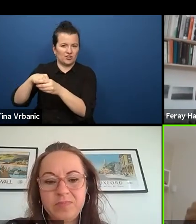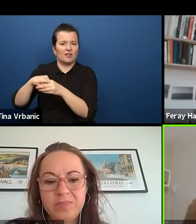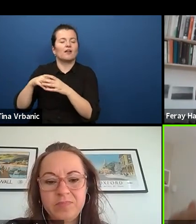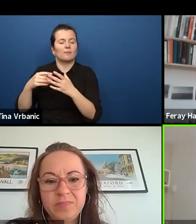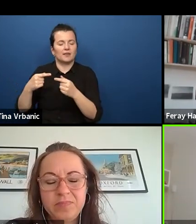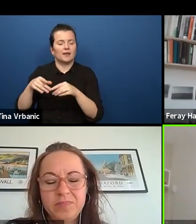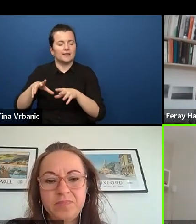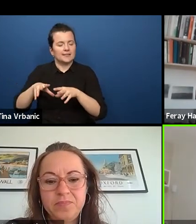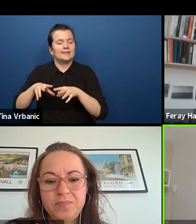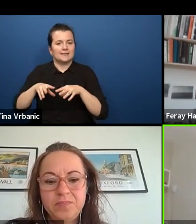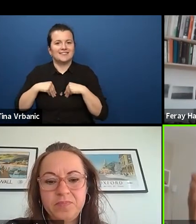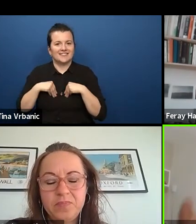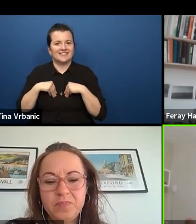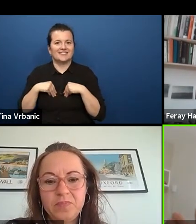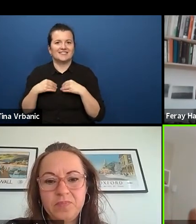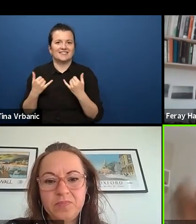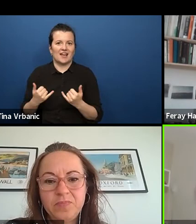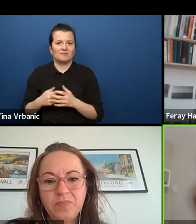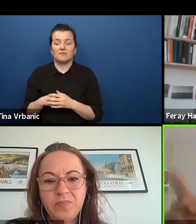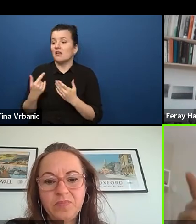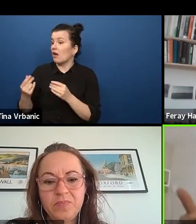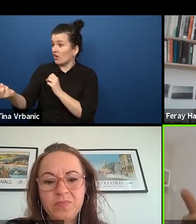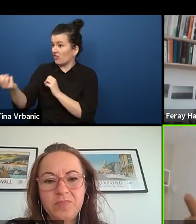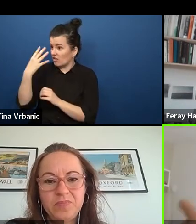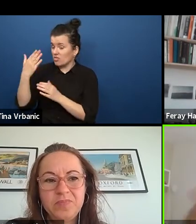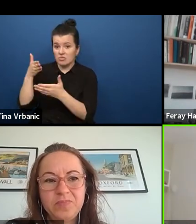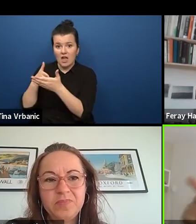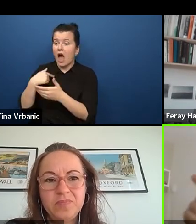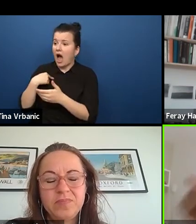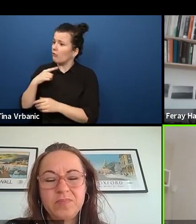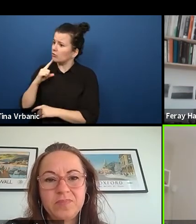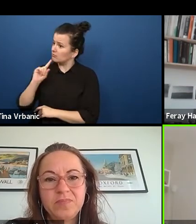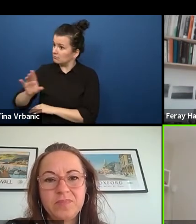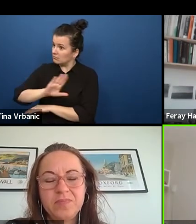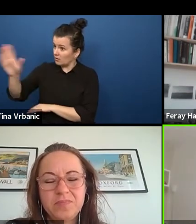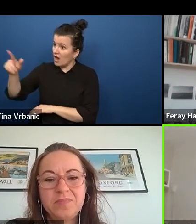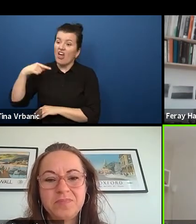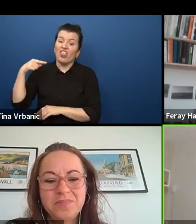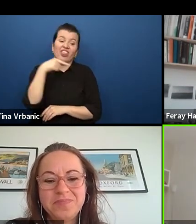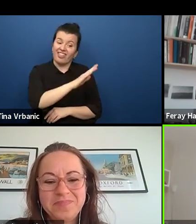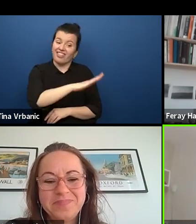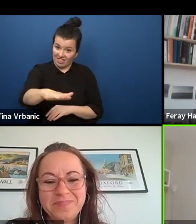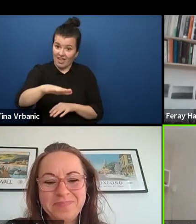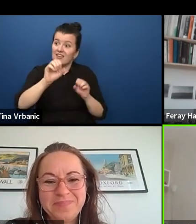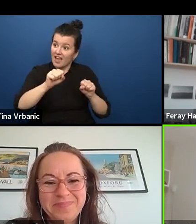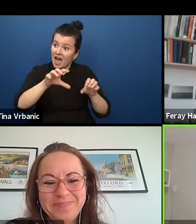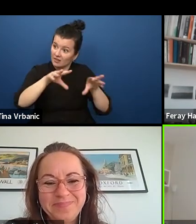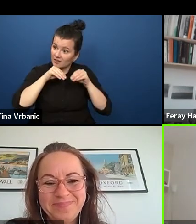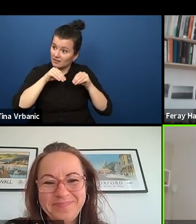So, I can say, no, they will understand. You come to buy a show and you will see, they understand